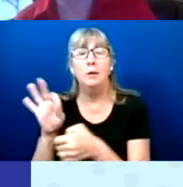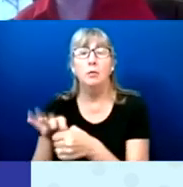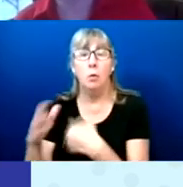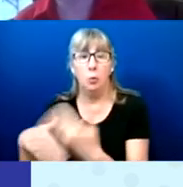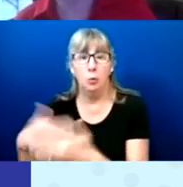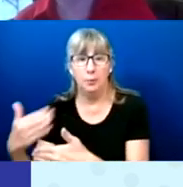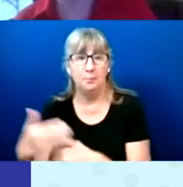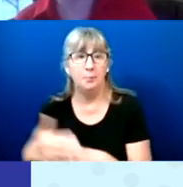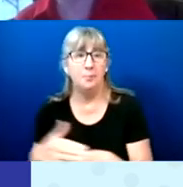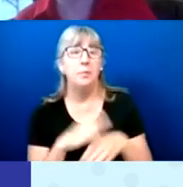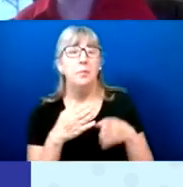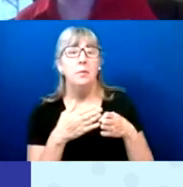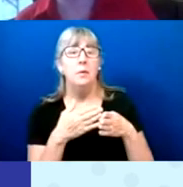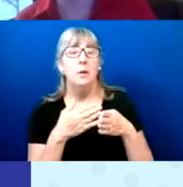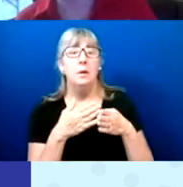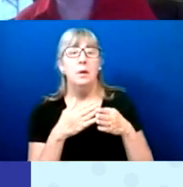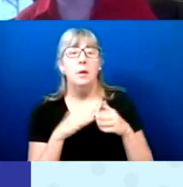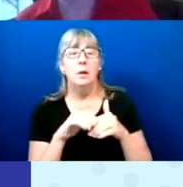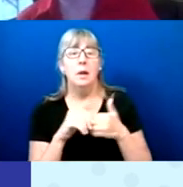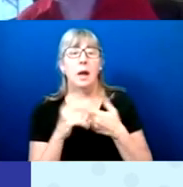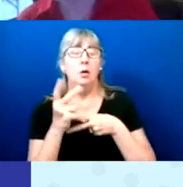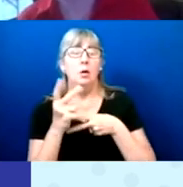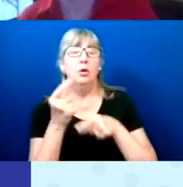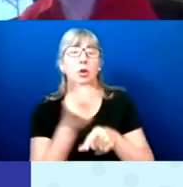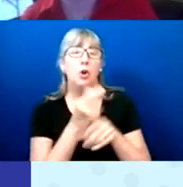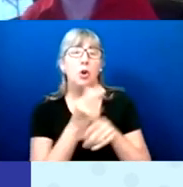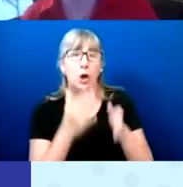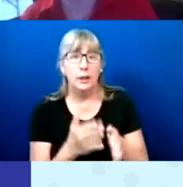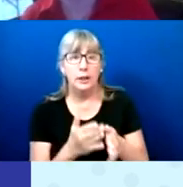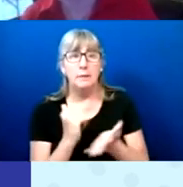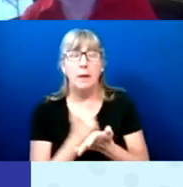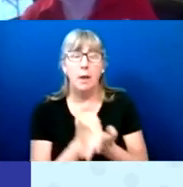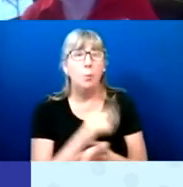Ways guardians did or did not help voters.